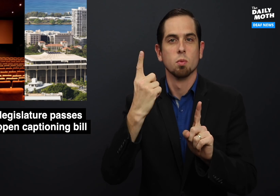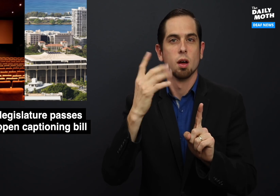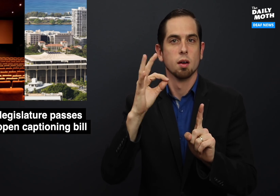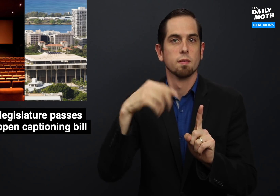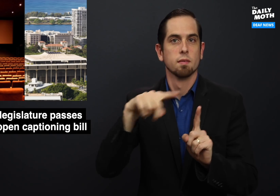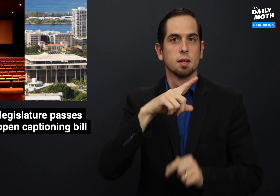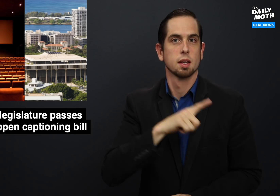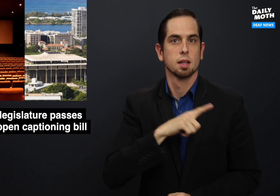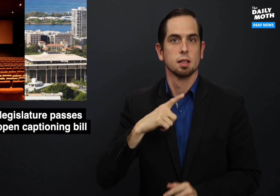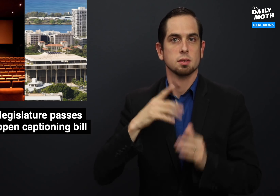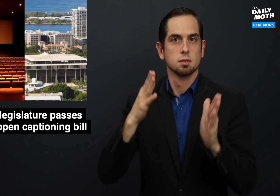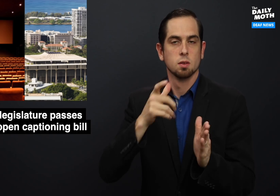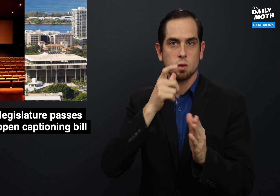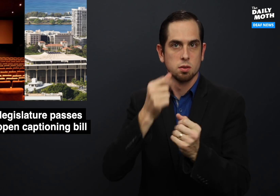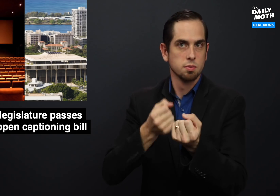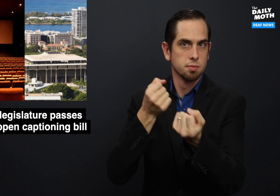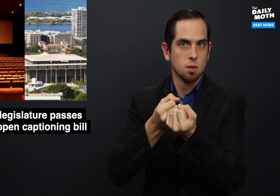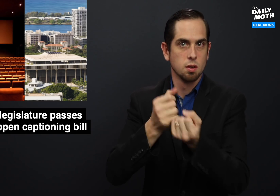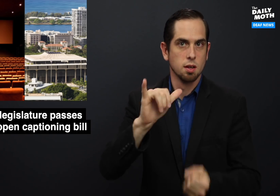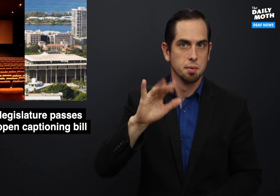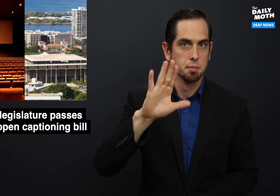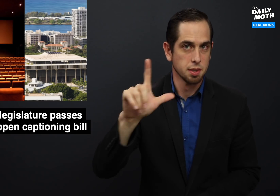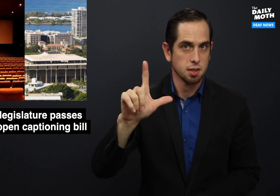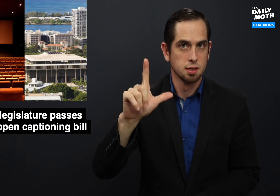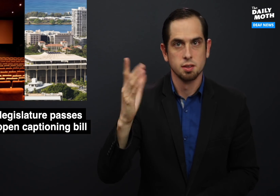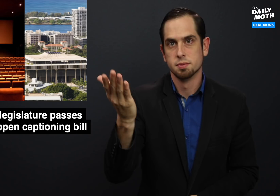one of the legislators who supported the bill.